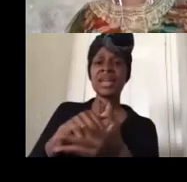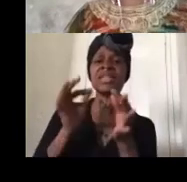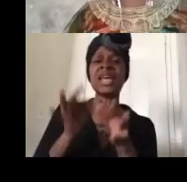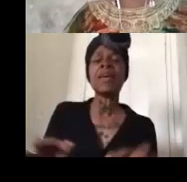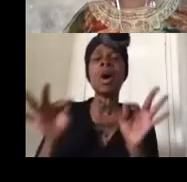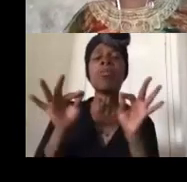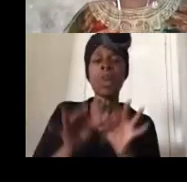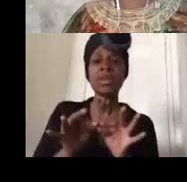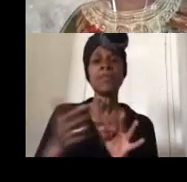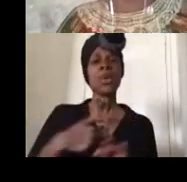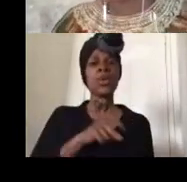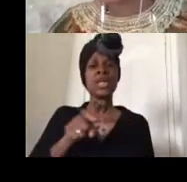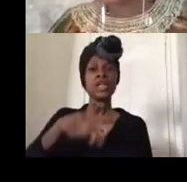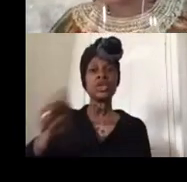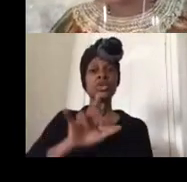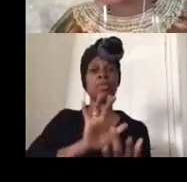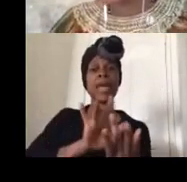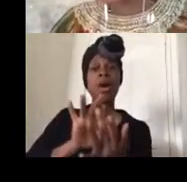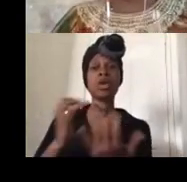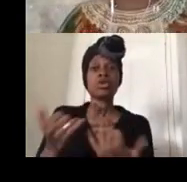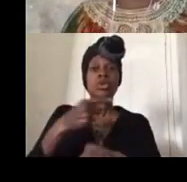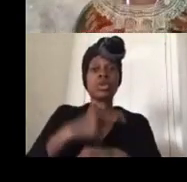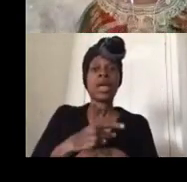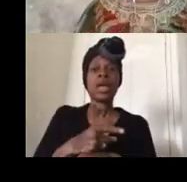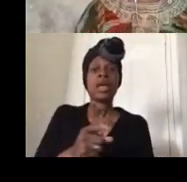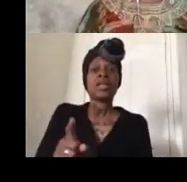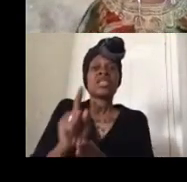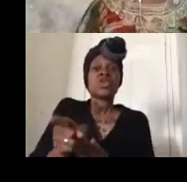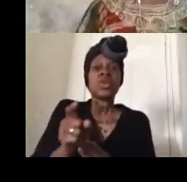need you to make calls today as soon as you get a break